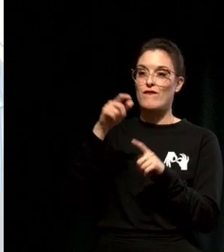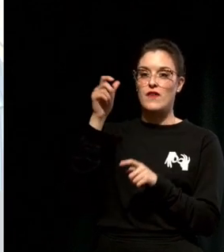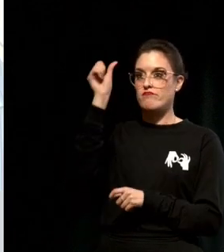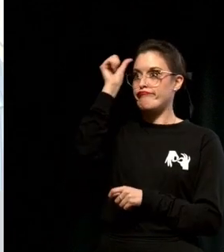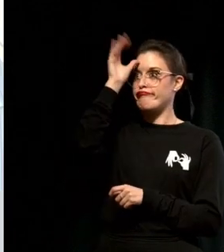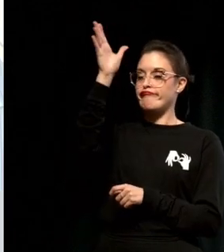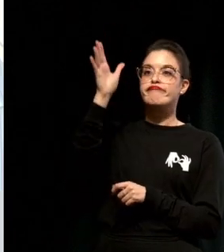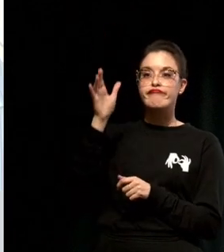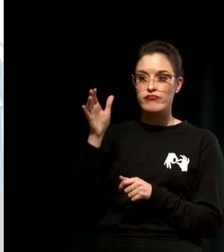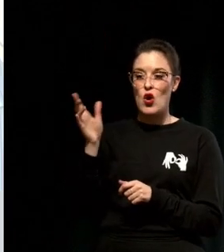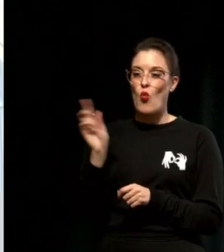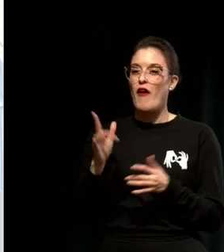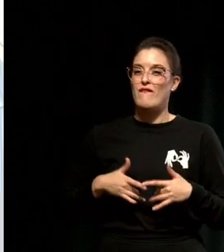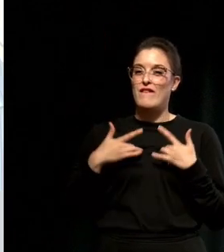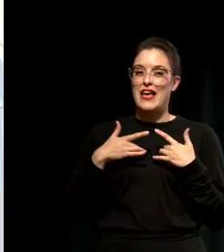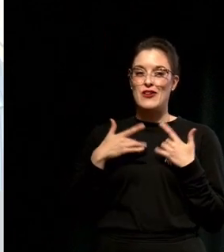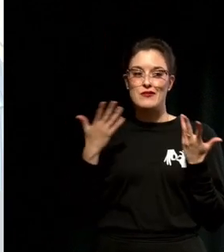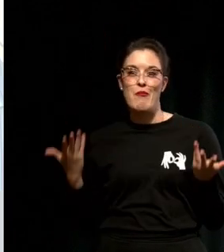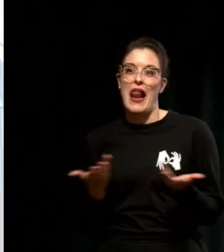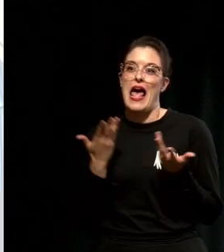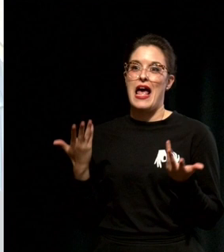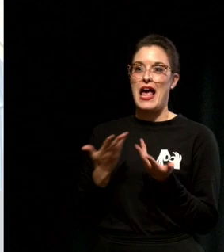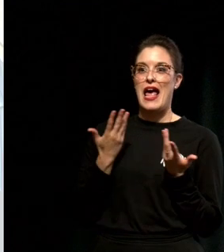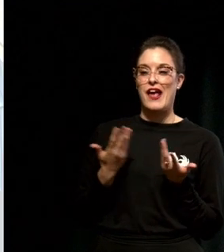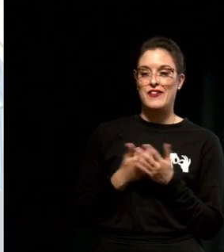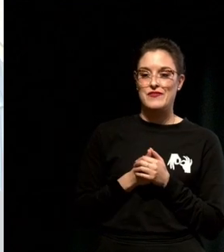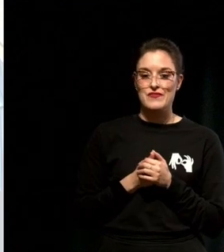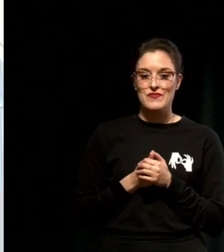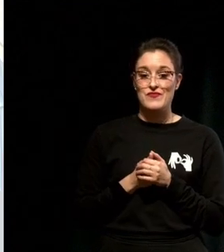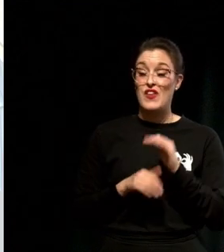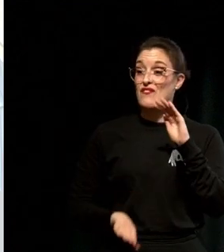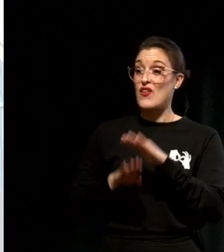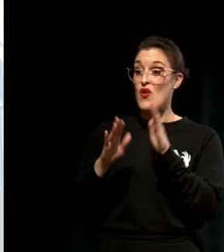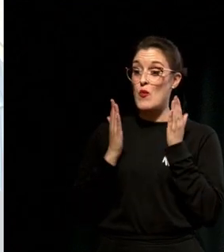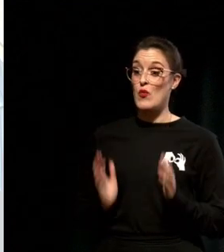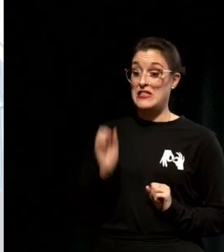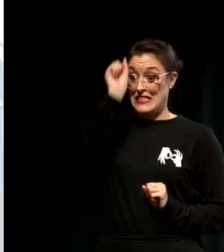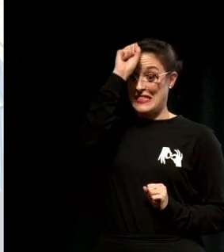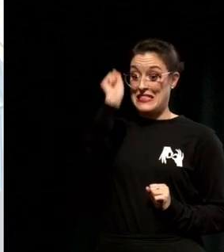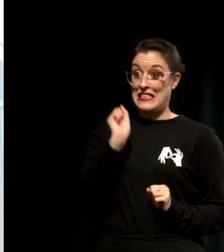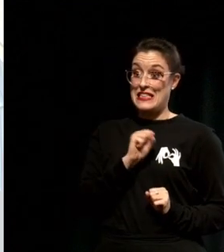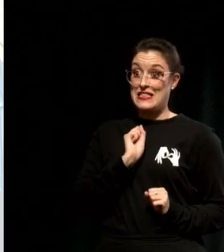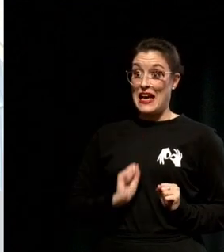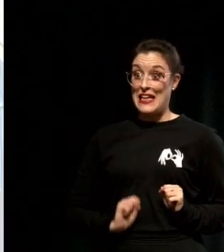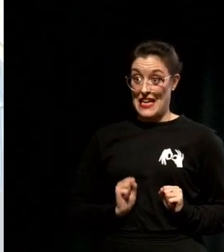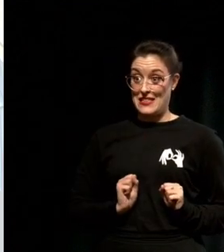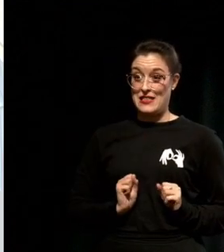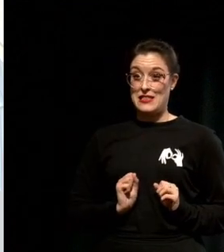It's making a full body yes to something. You might have to wait a while before that happens but it's an important principle that